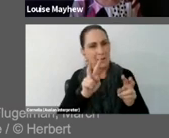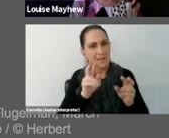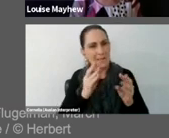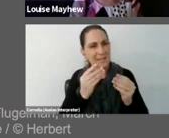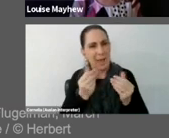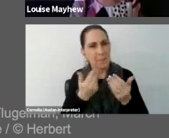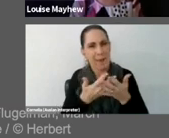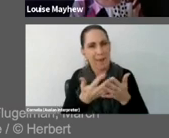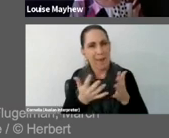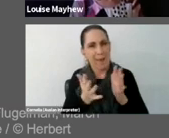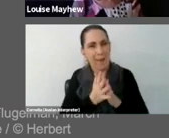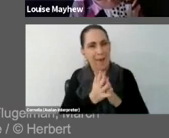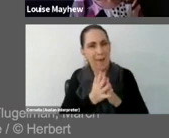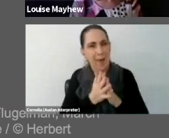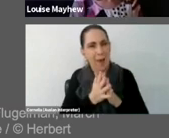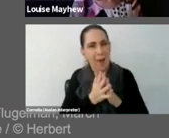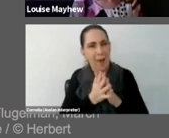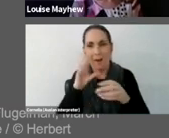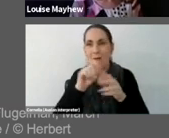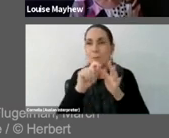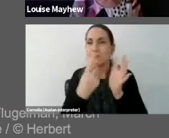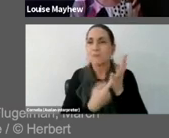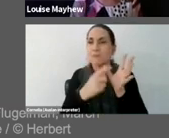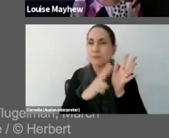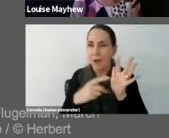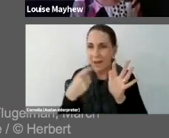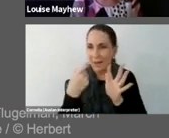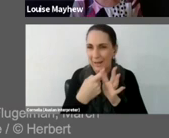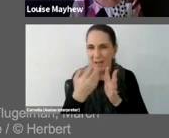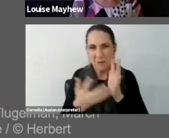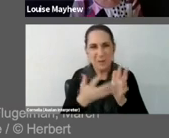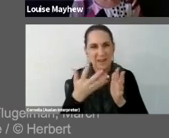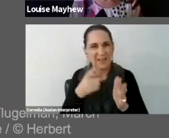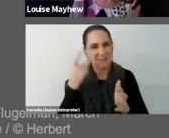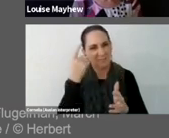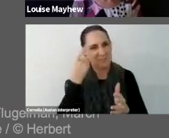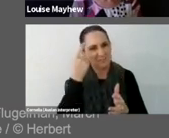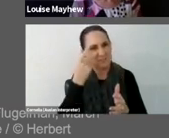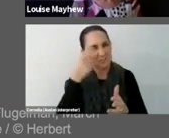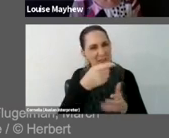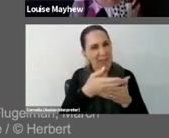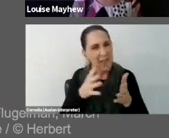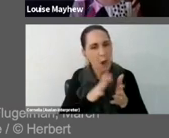this prank, marshalling these curious chicken feathers into a very tidy grid.